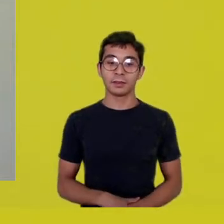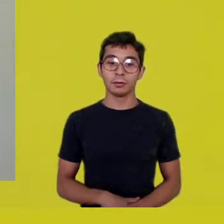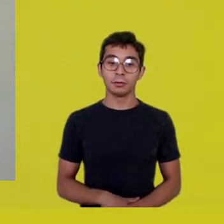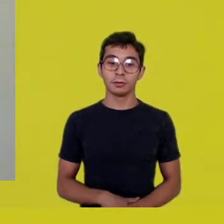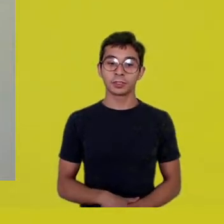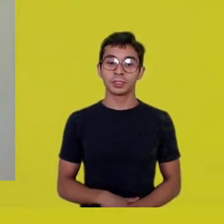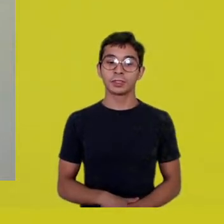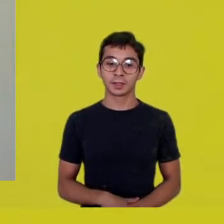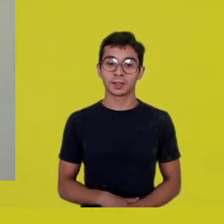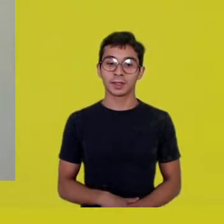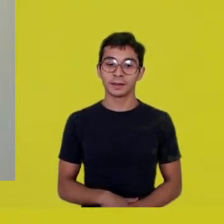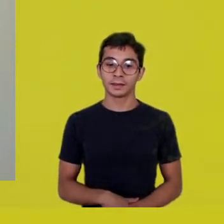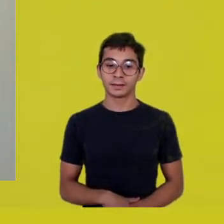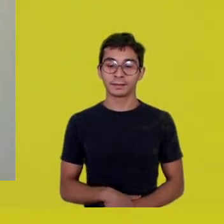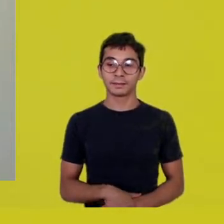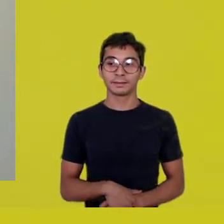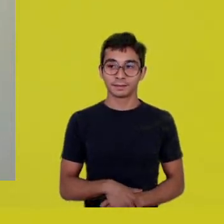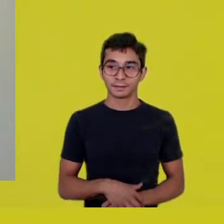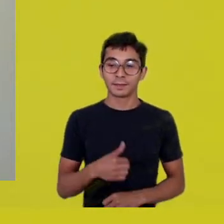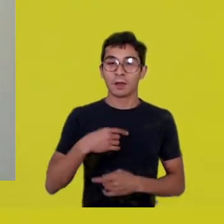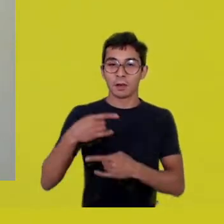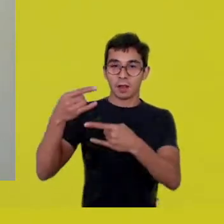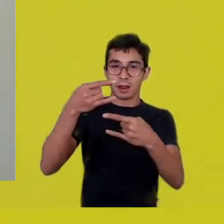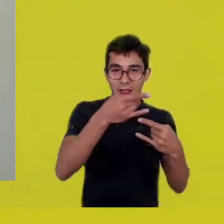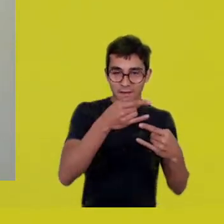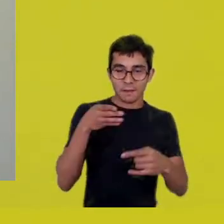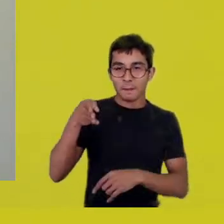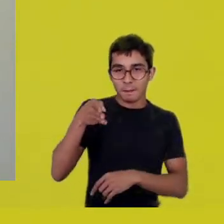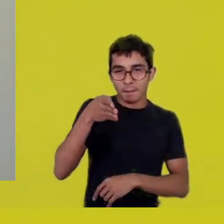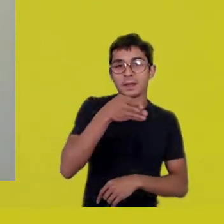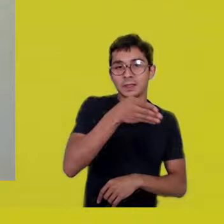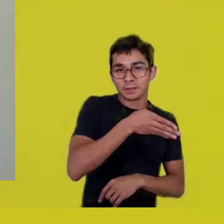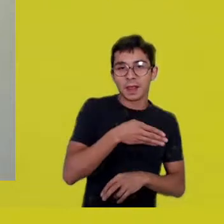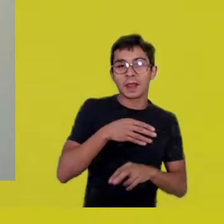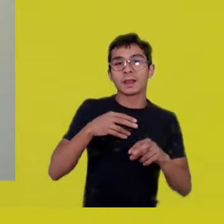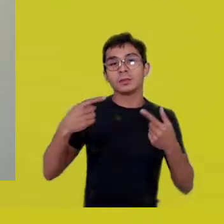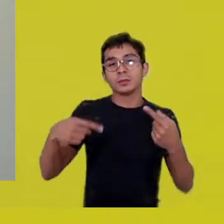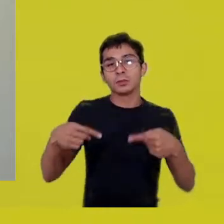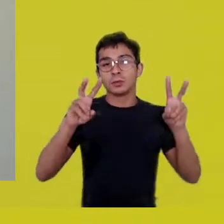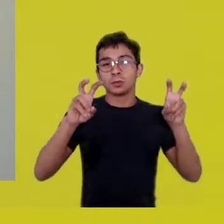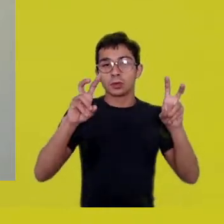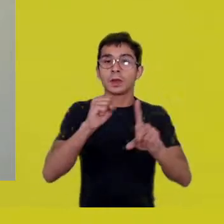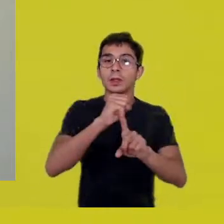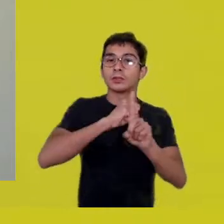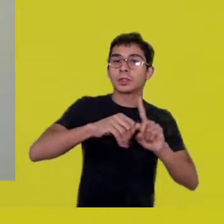about the kind of society we started configuring